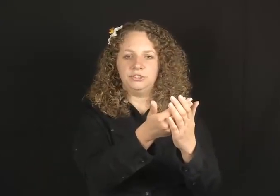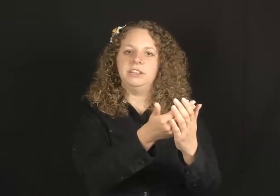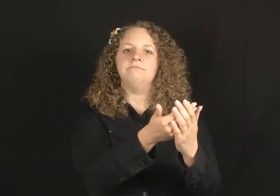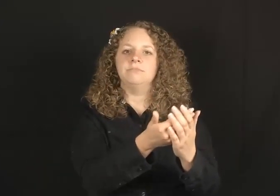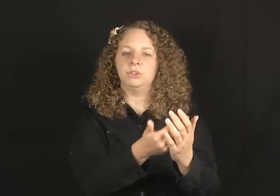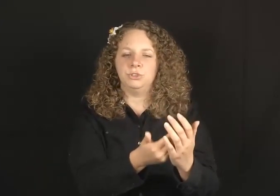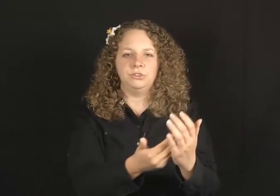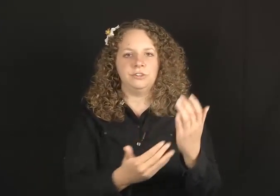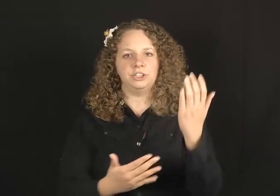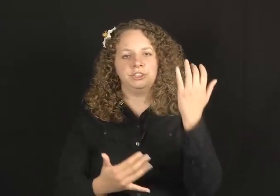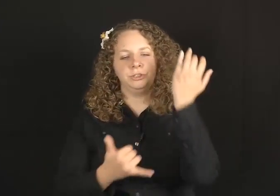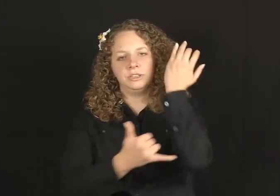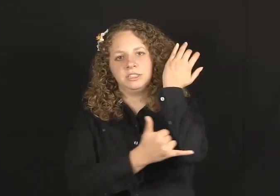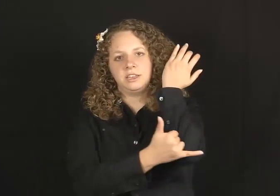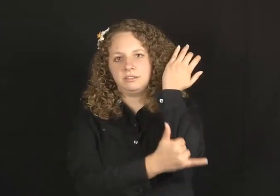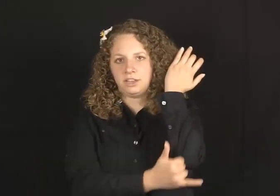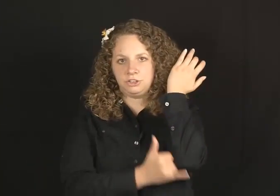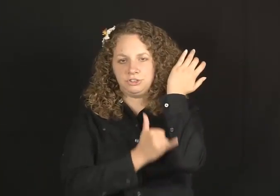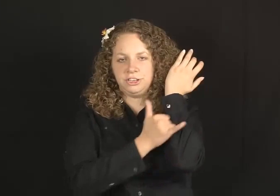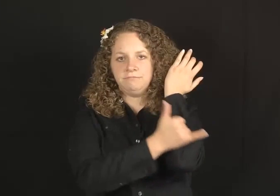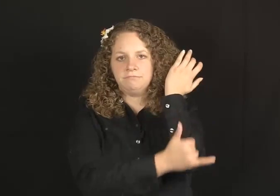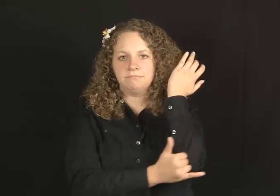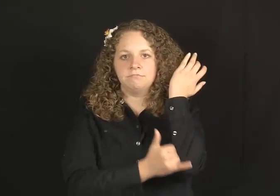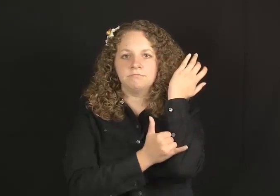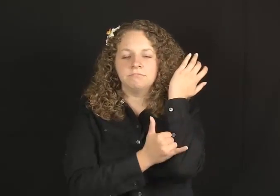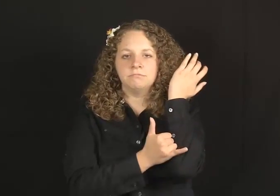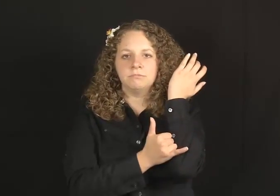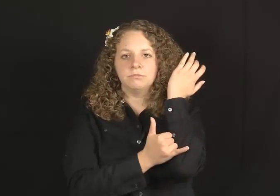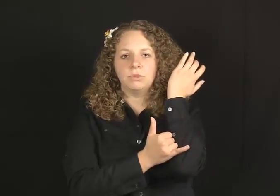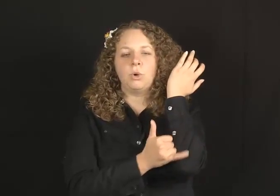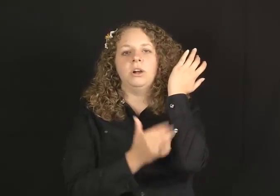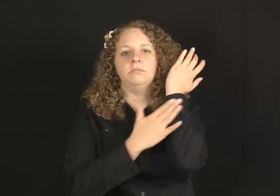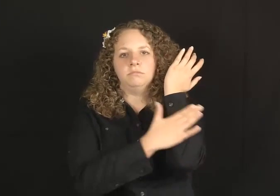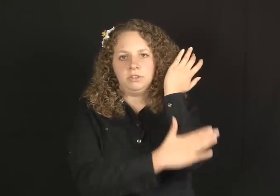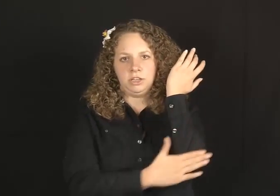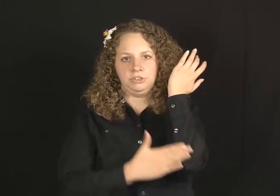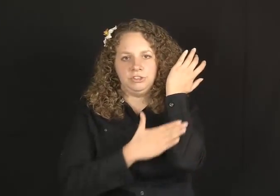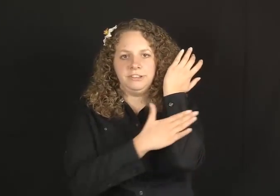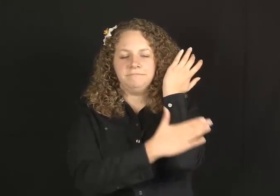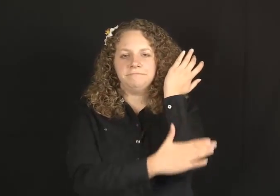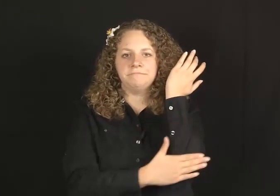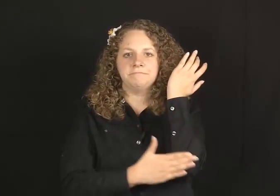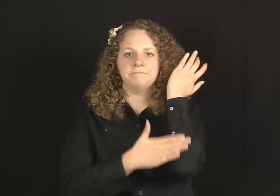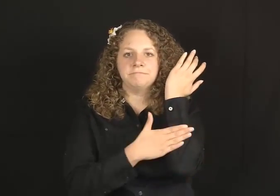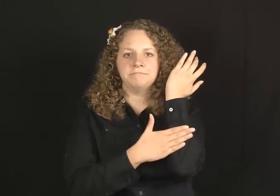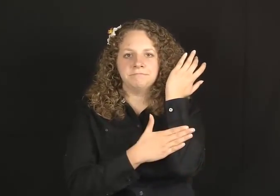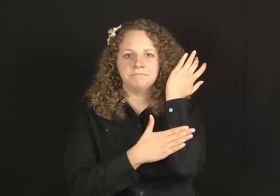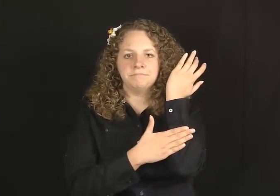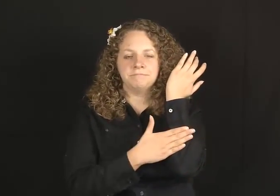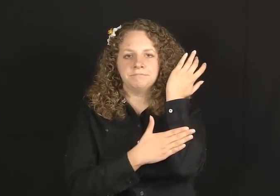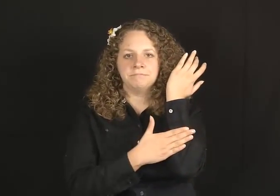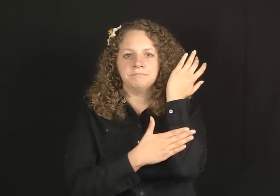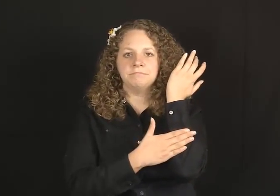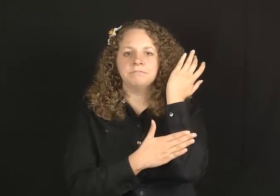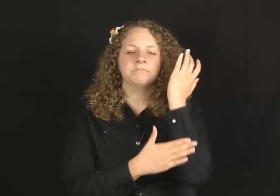COUNTRY (Y or flat).